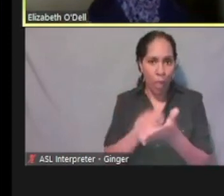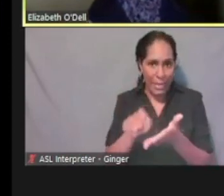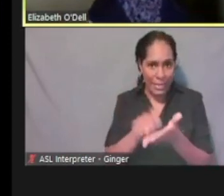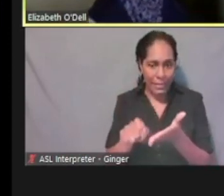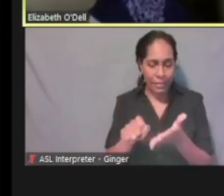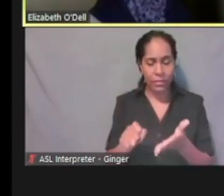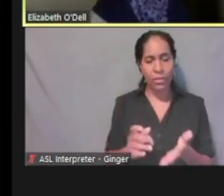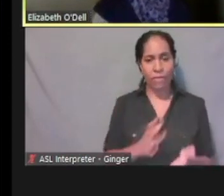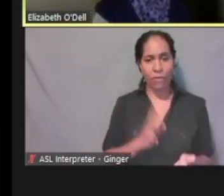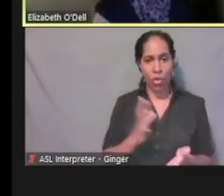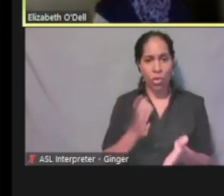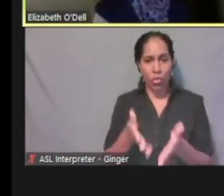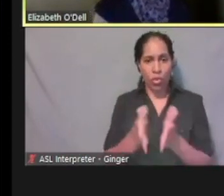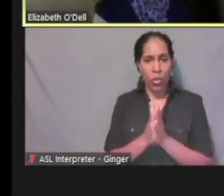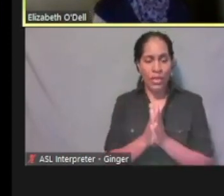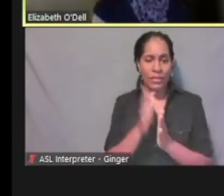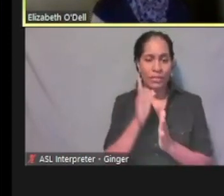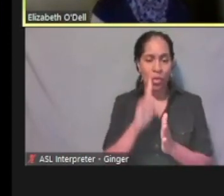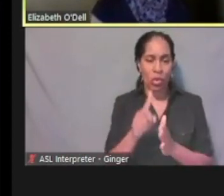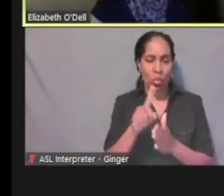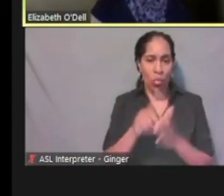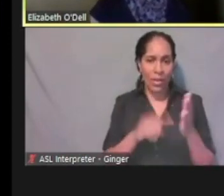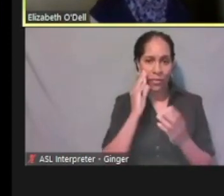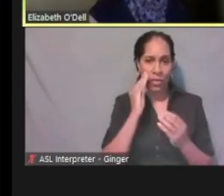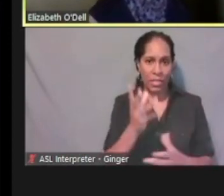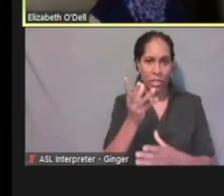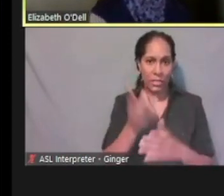that may be be missing and needed for the application.